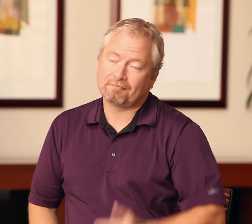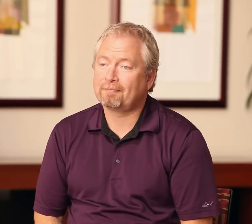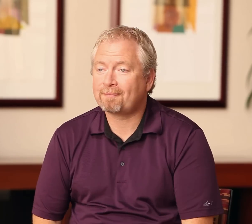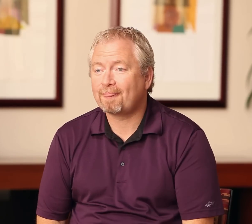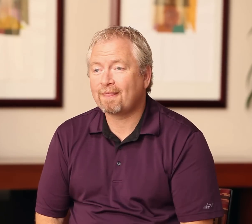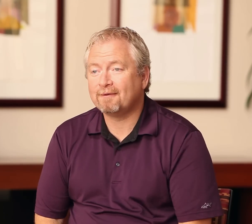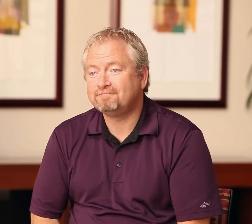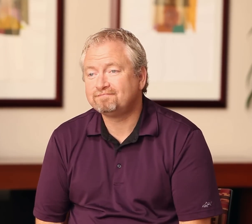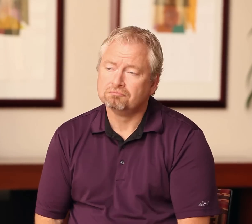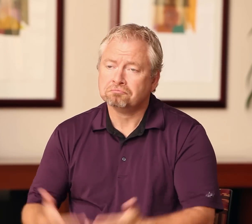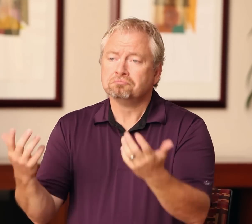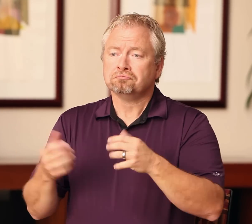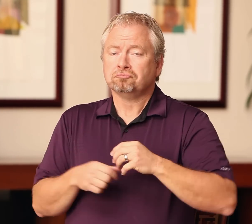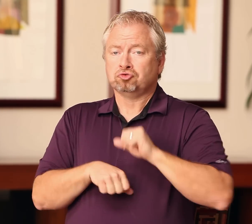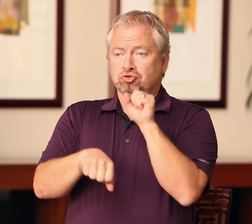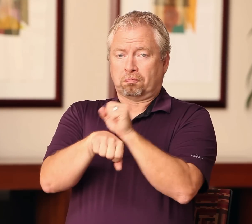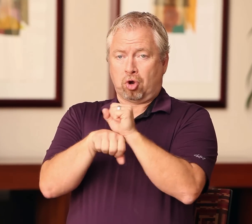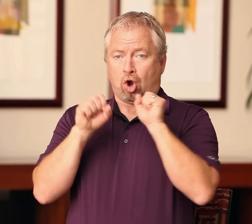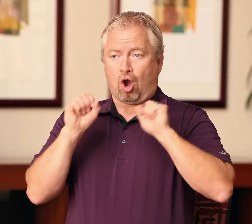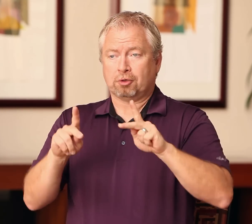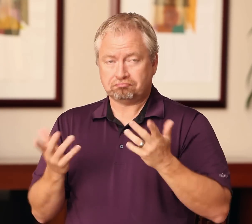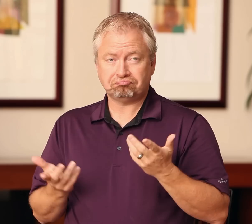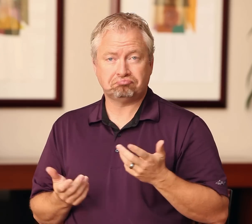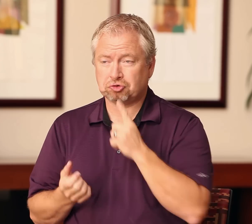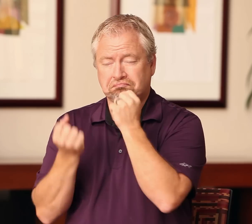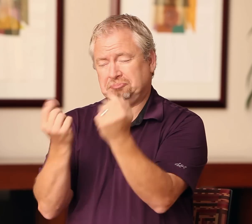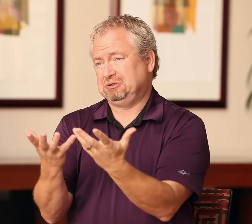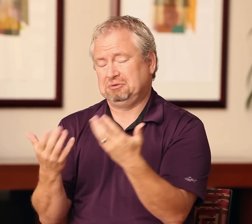In terms of job opportunities for deaf interpreters, there are many.